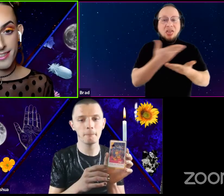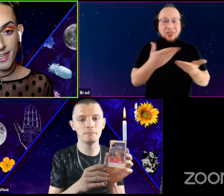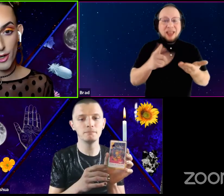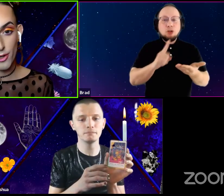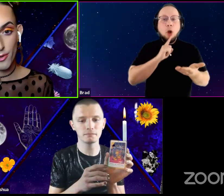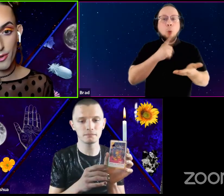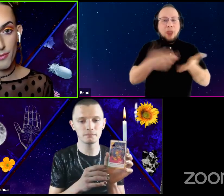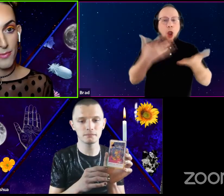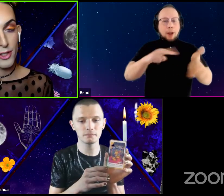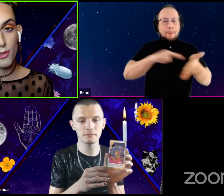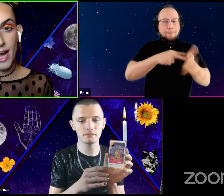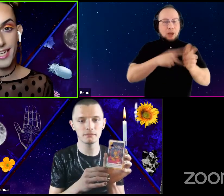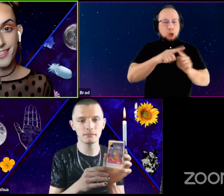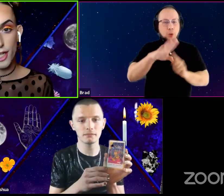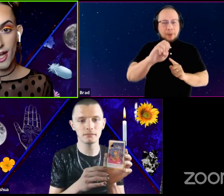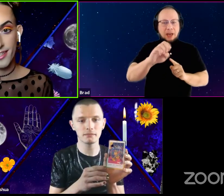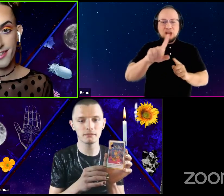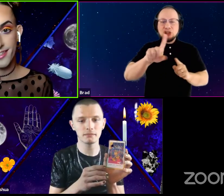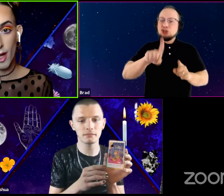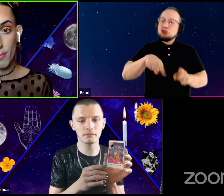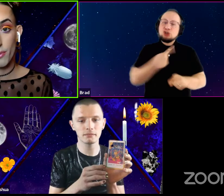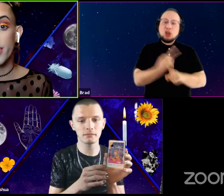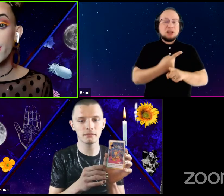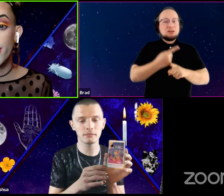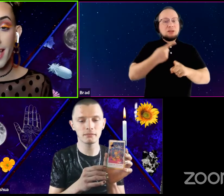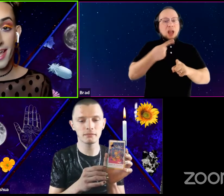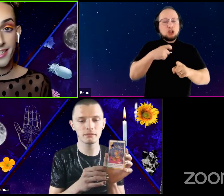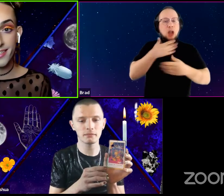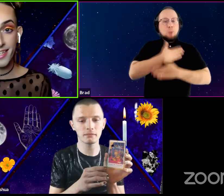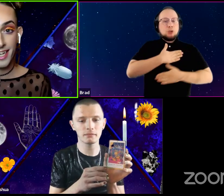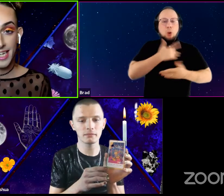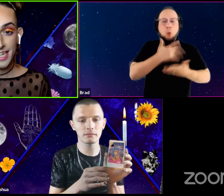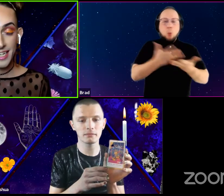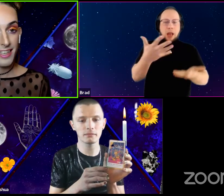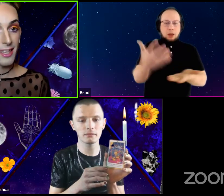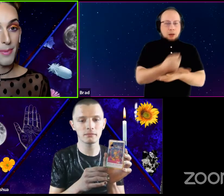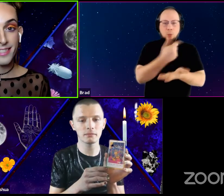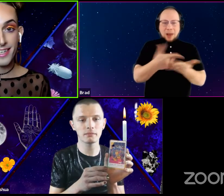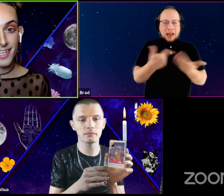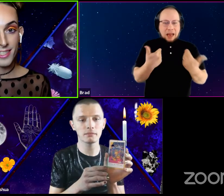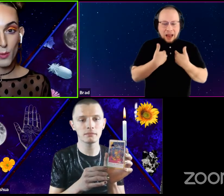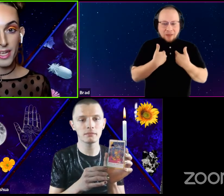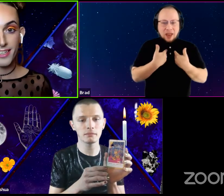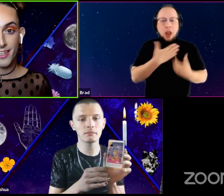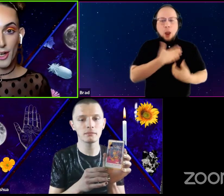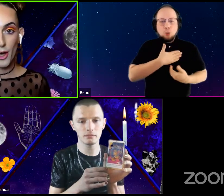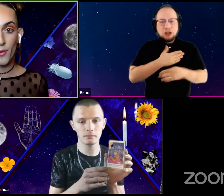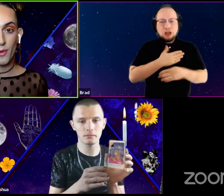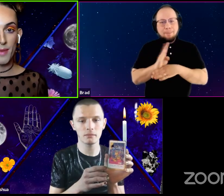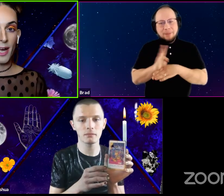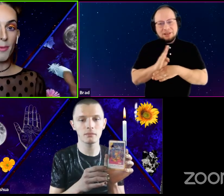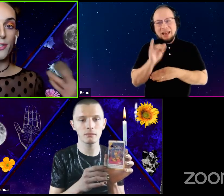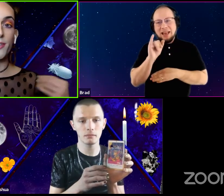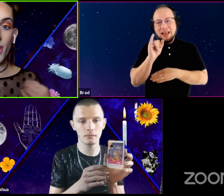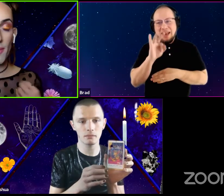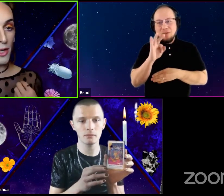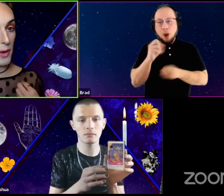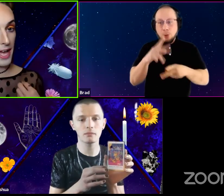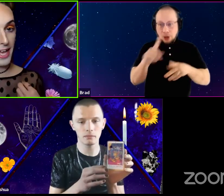So try to just appreciate the busy-ness when, you know when many opportunities are coming your way